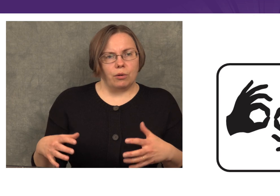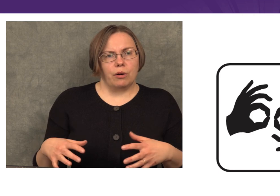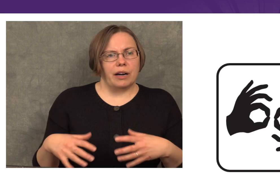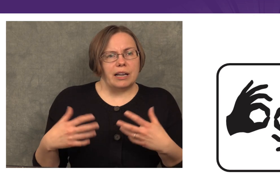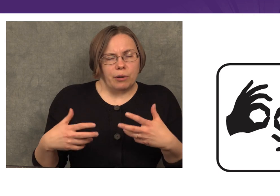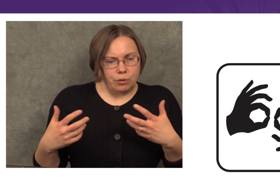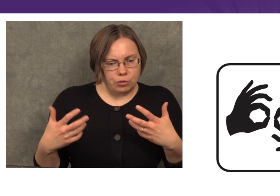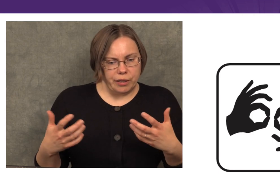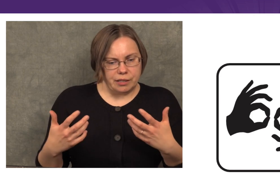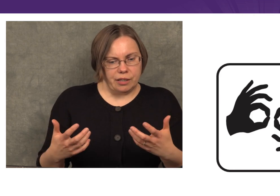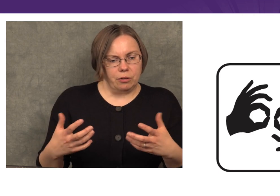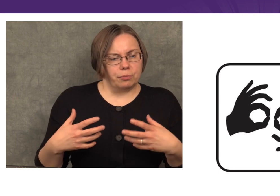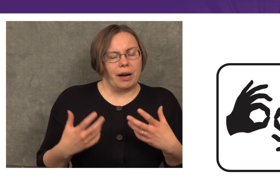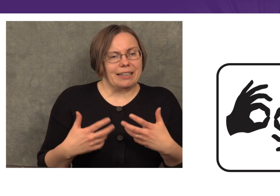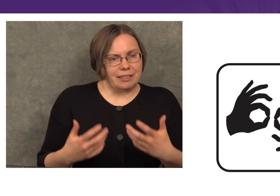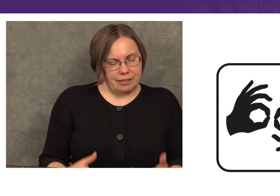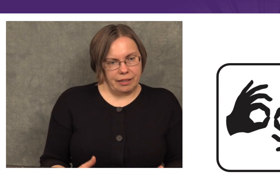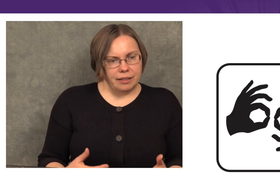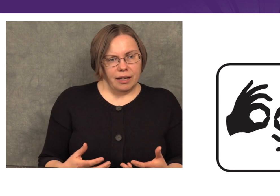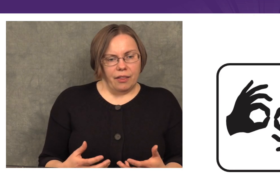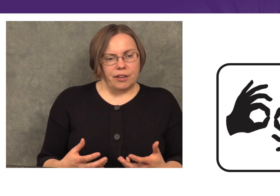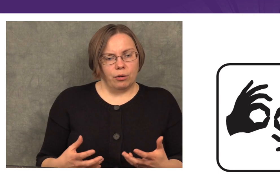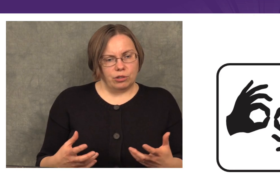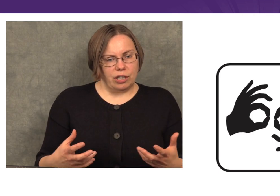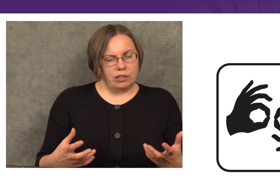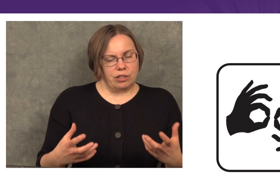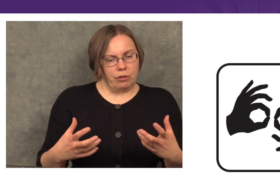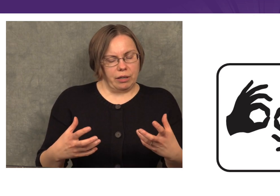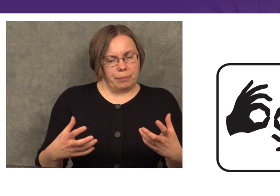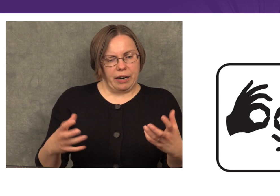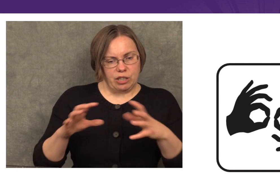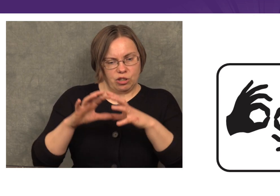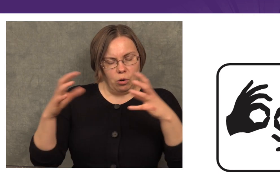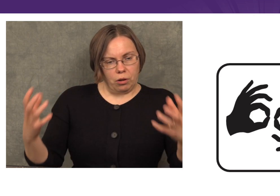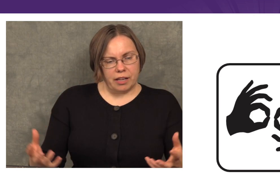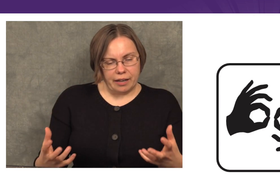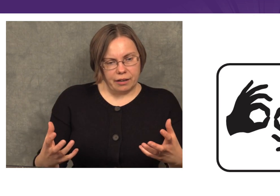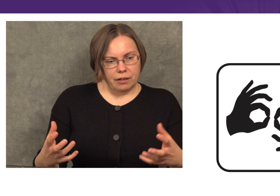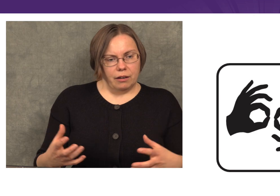or anyone who is doing a skill practices it, they don’t just generally practice the whole thing.